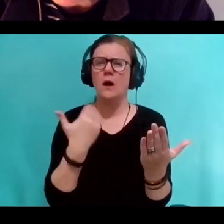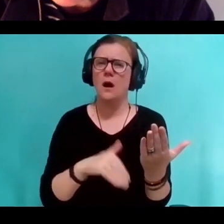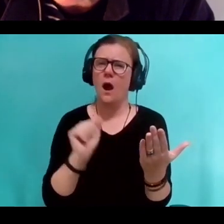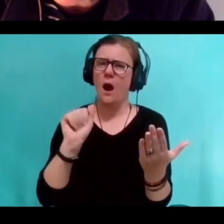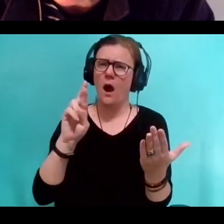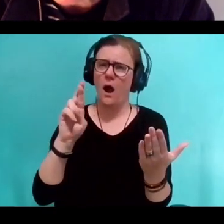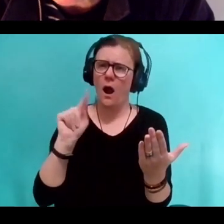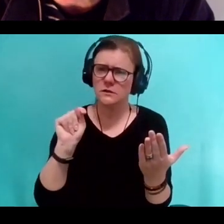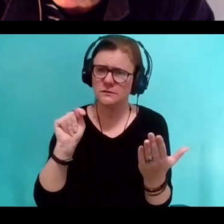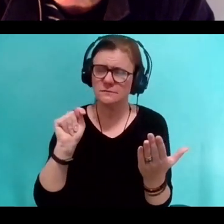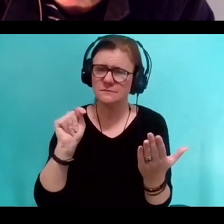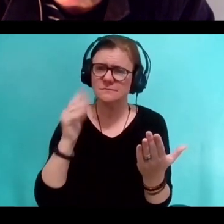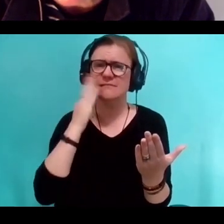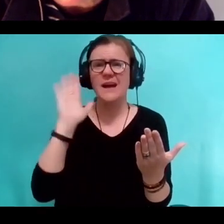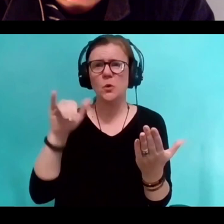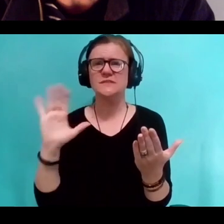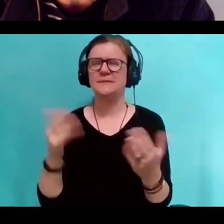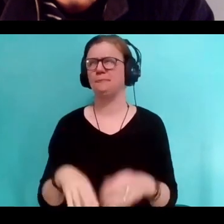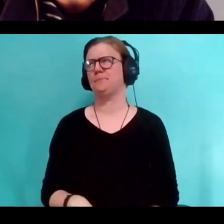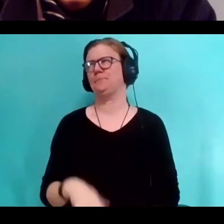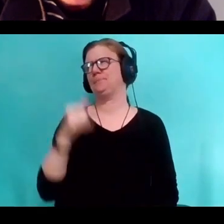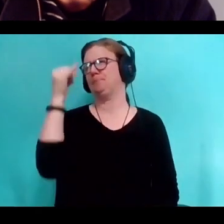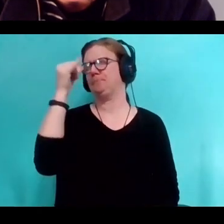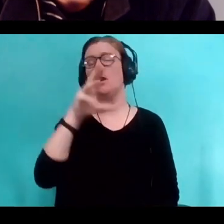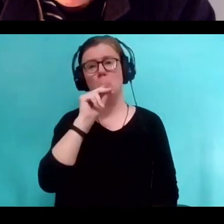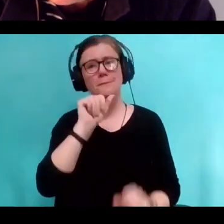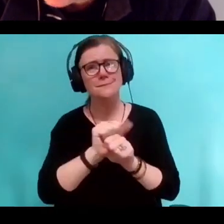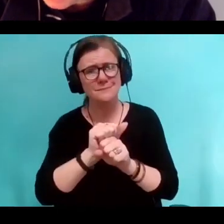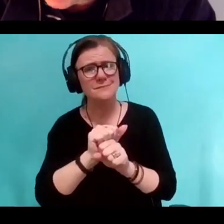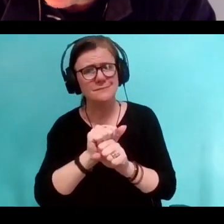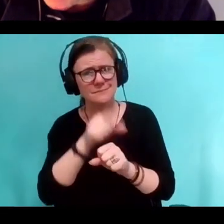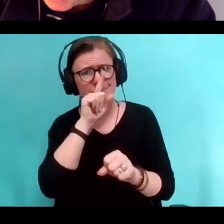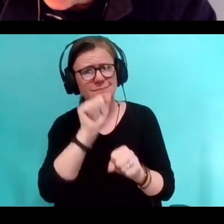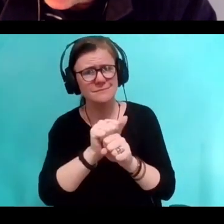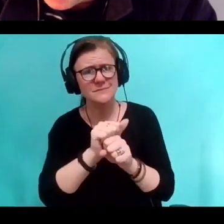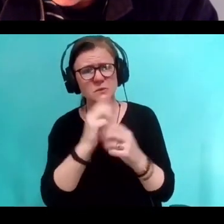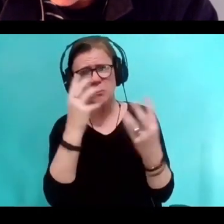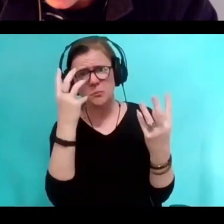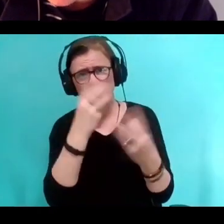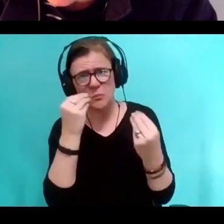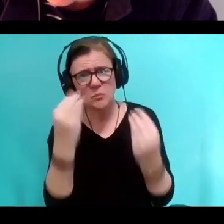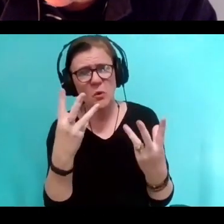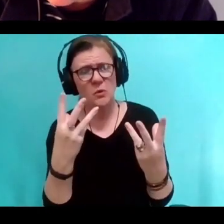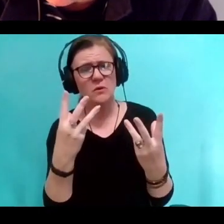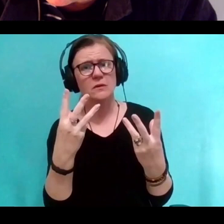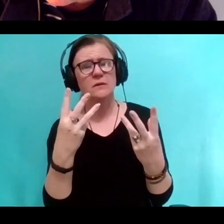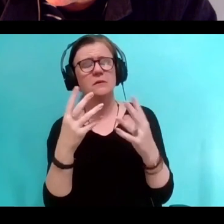I know that sounds like absurdly high praise, but it kind of, it's true. So I'm actually going to skip through,